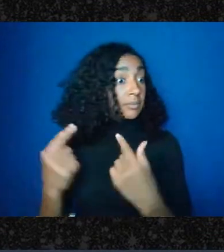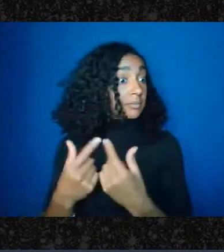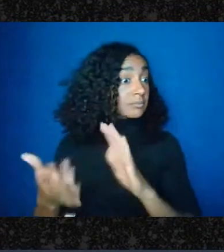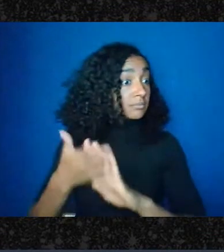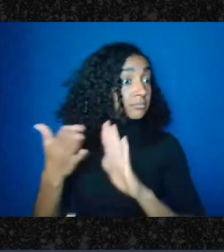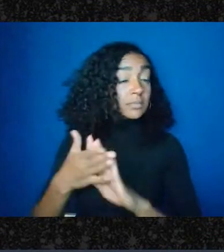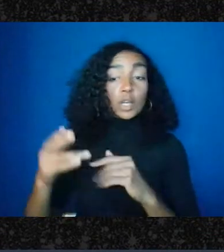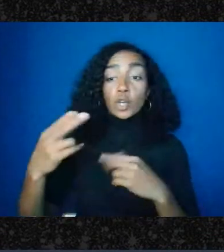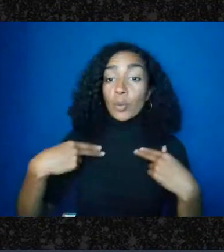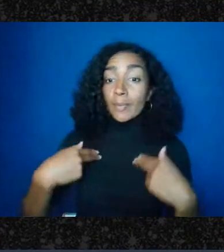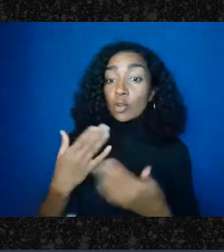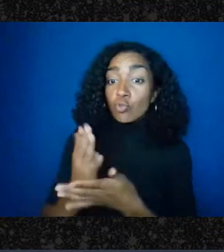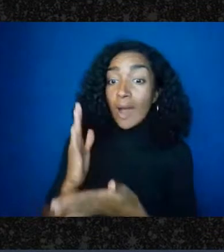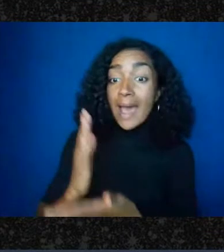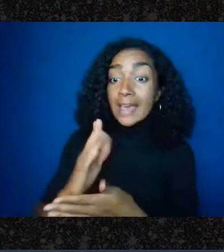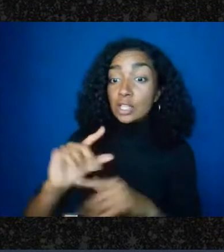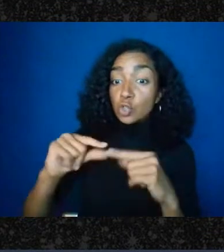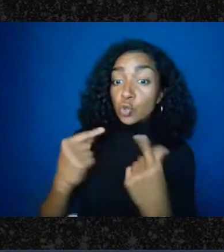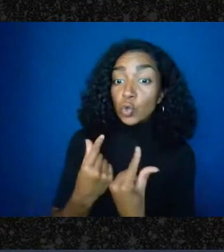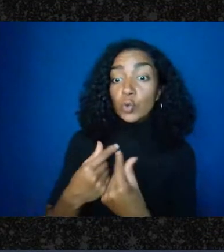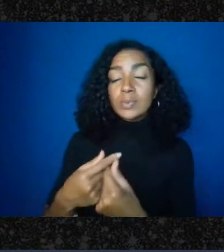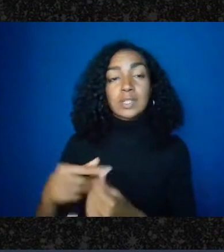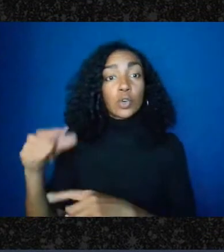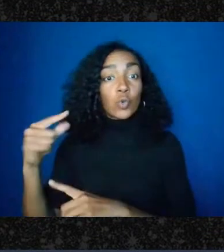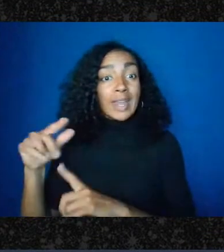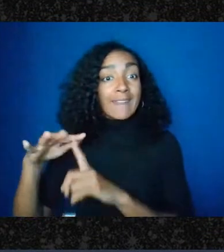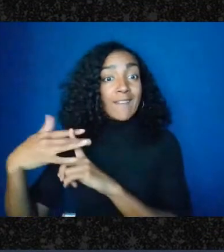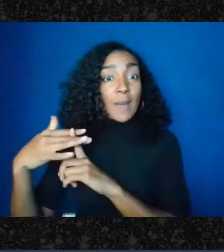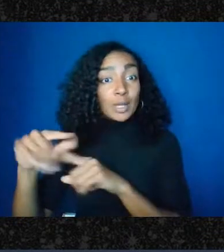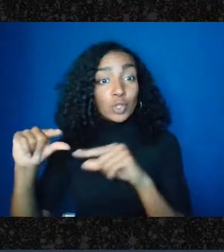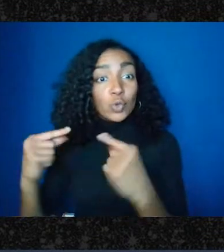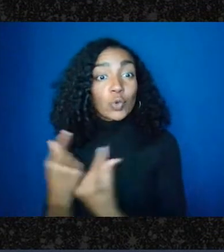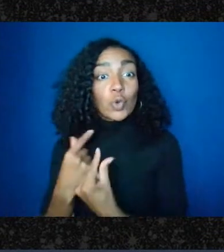done through 501c4s a lot of activities of, like, the NRA are done through 501c4s,